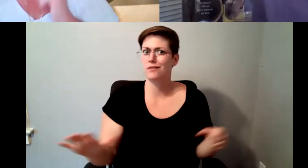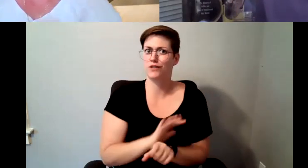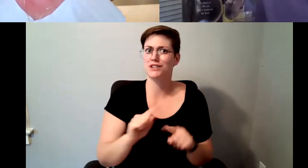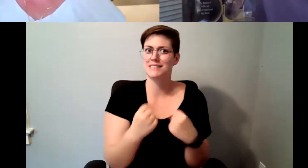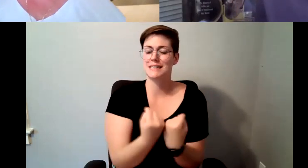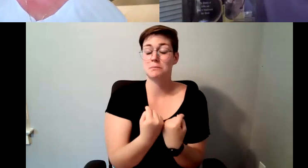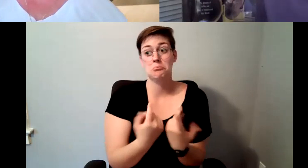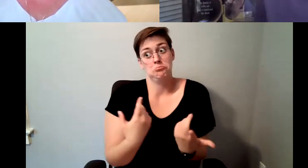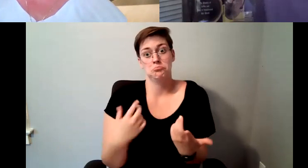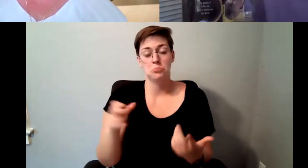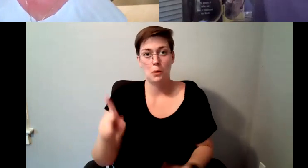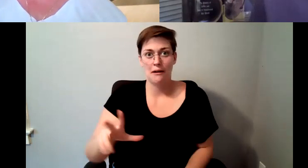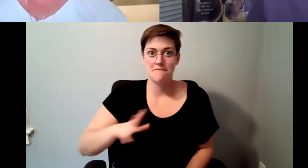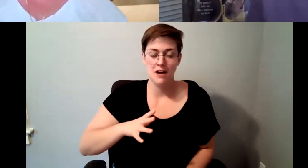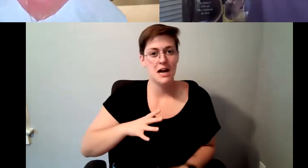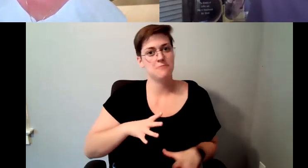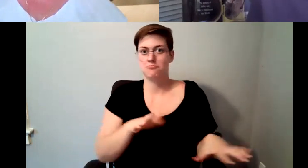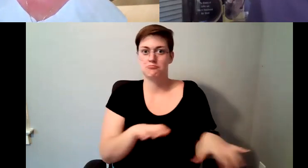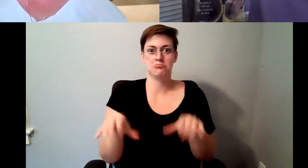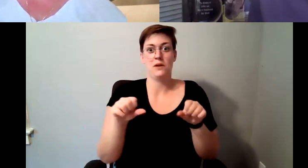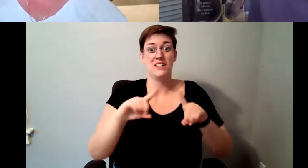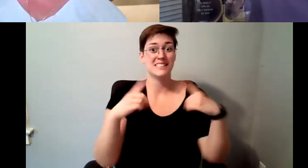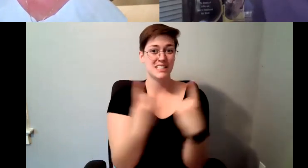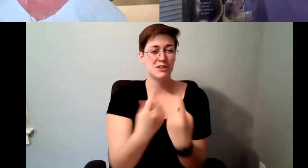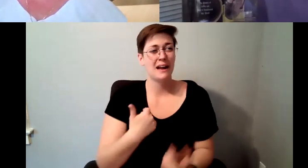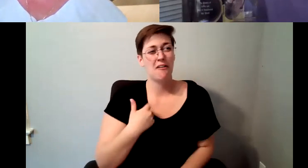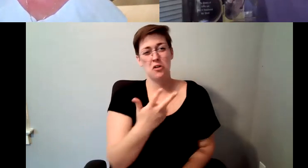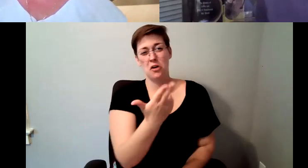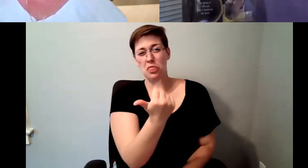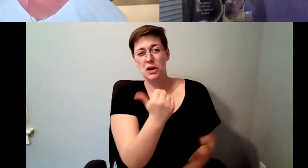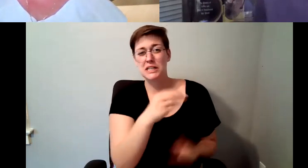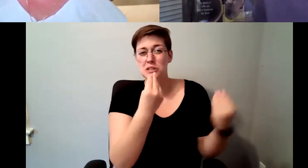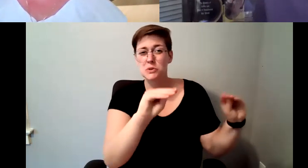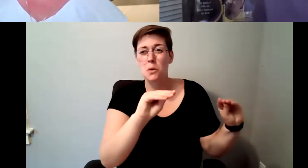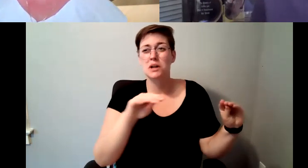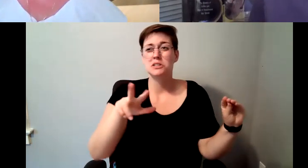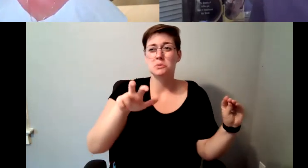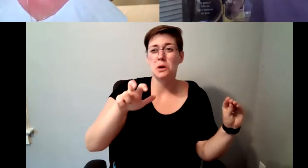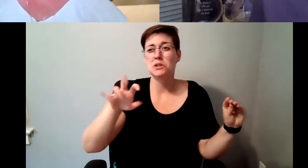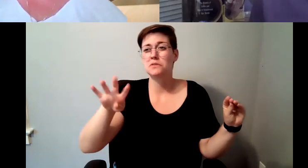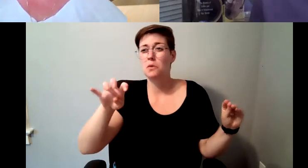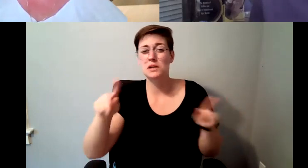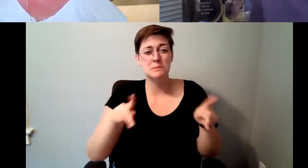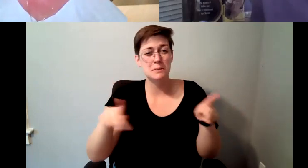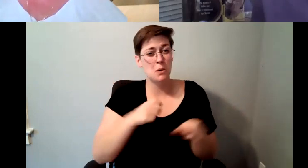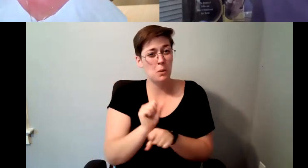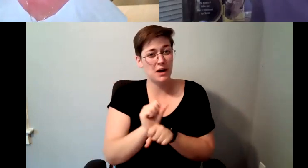13 stores what three or 400 people working for me more than $13 million worth of business.